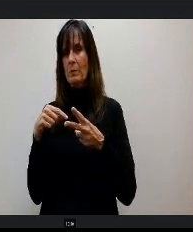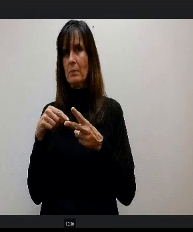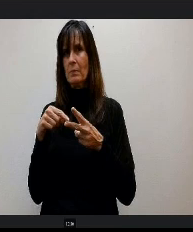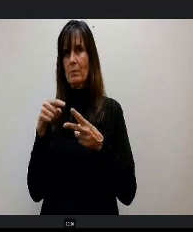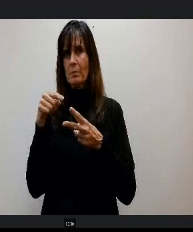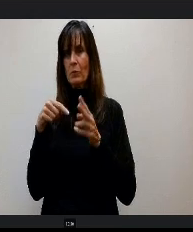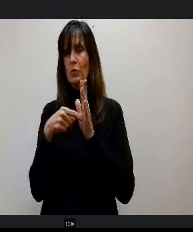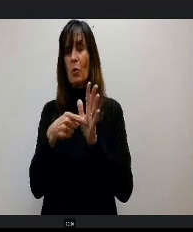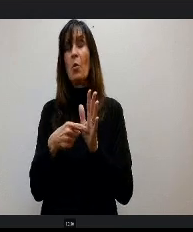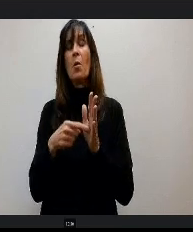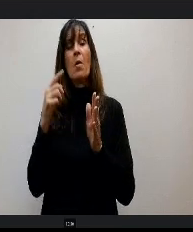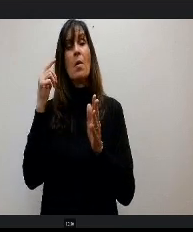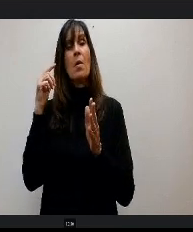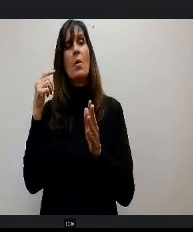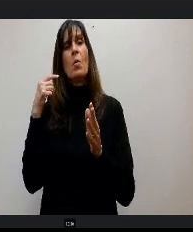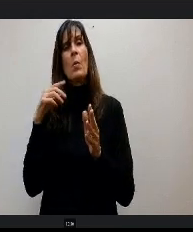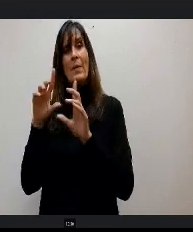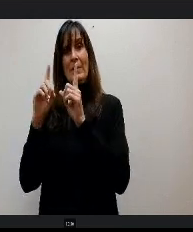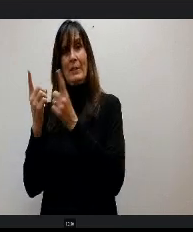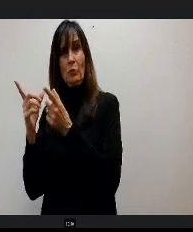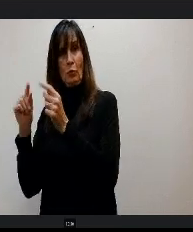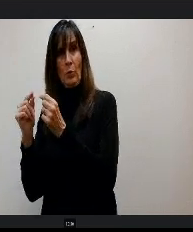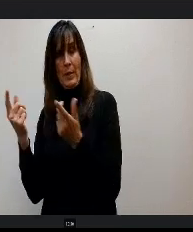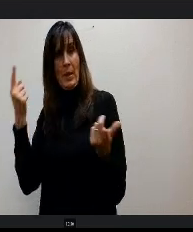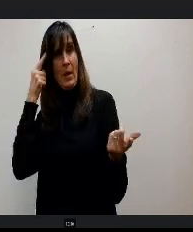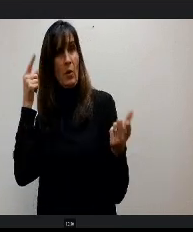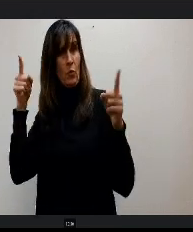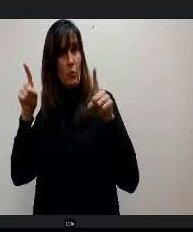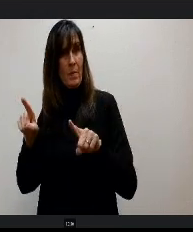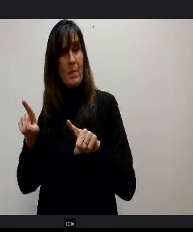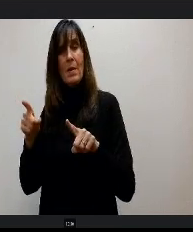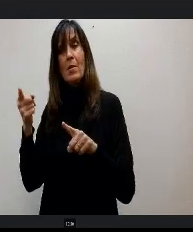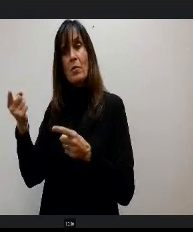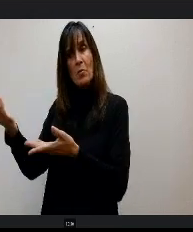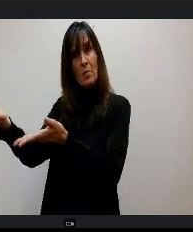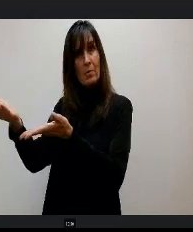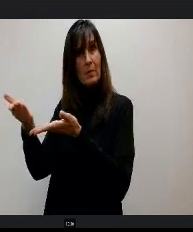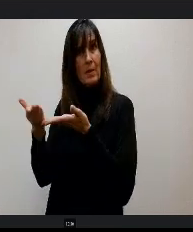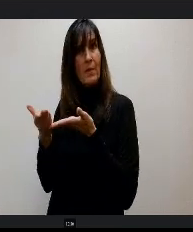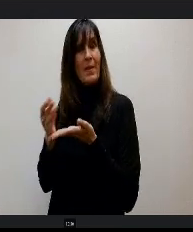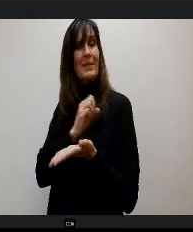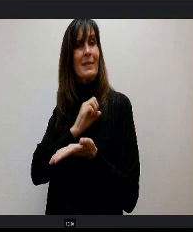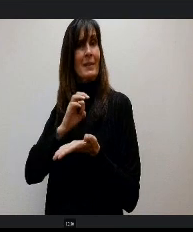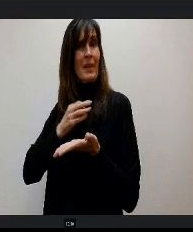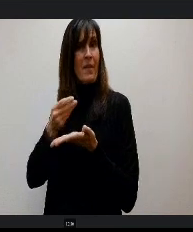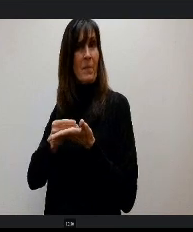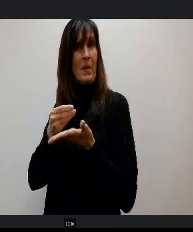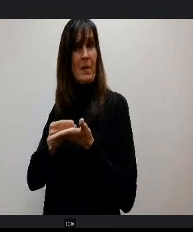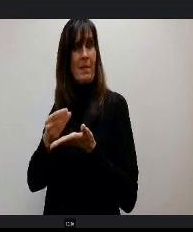in that agreement with District 20 you all provided additional staff funding for us to hire